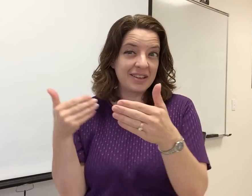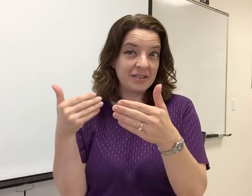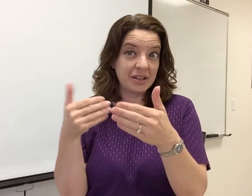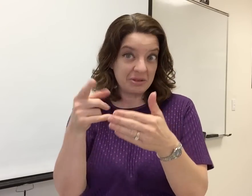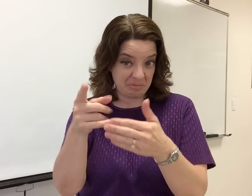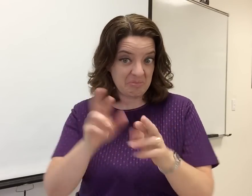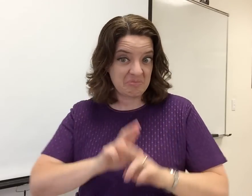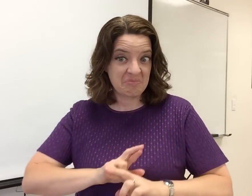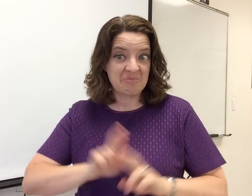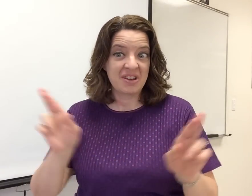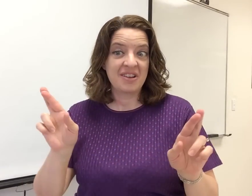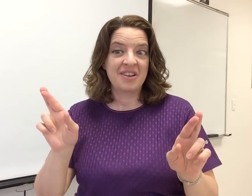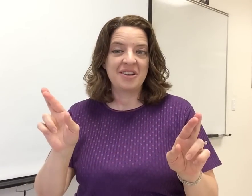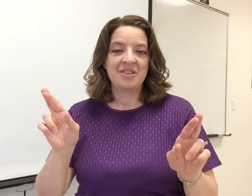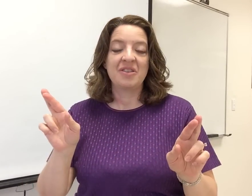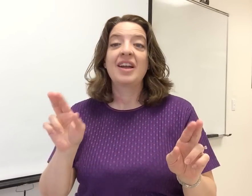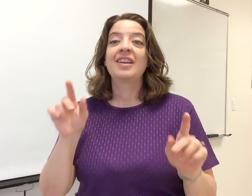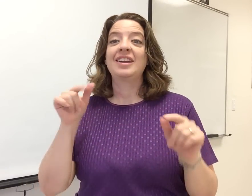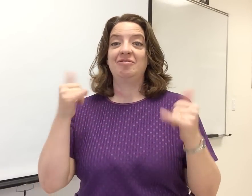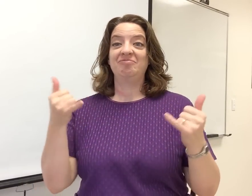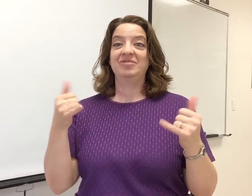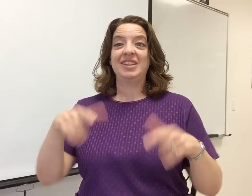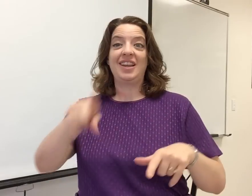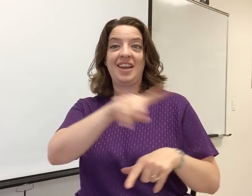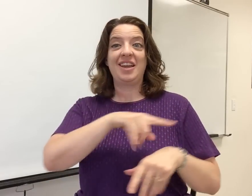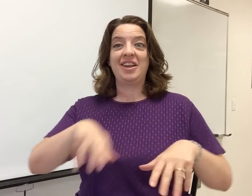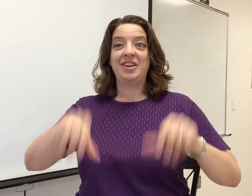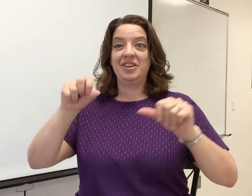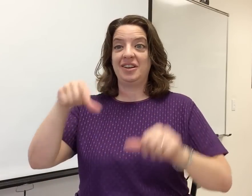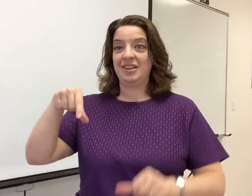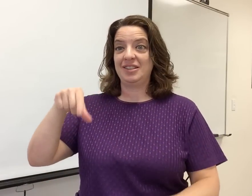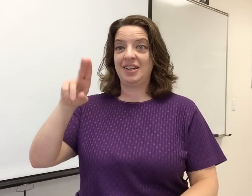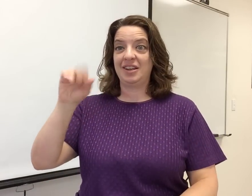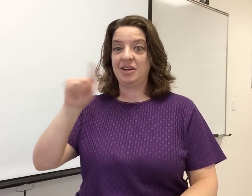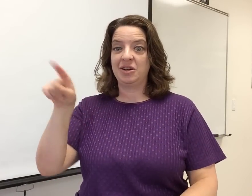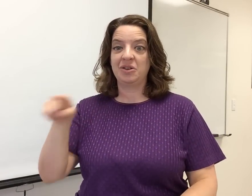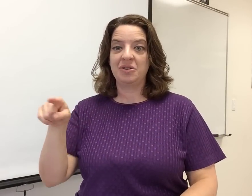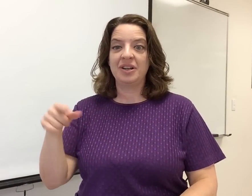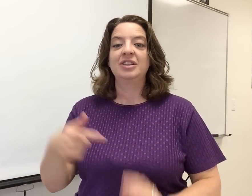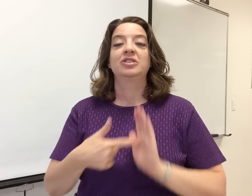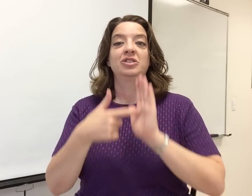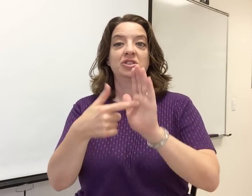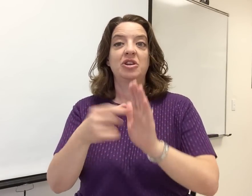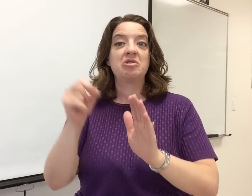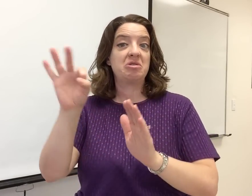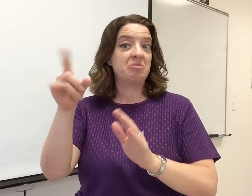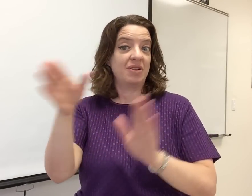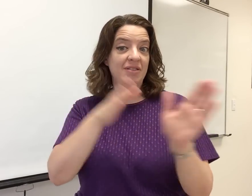Final exams are quickly approaching. Are you ready? Today, you guys are going to take a quiz